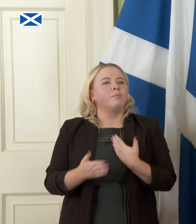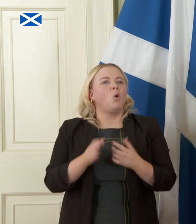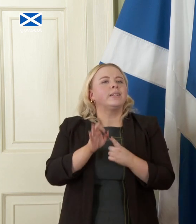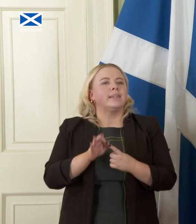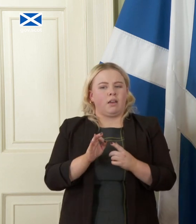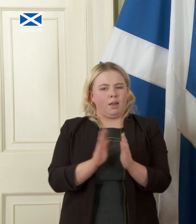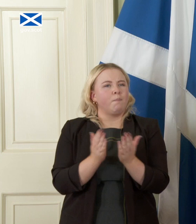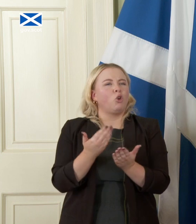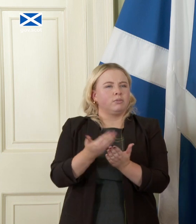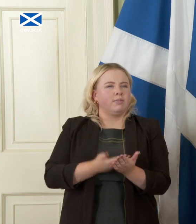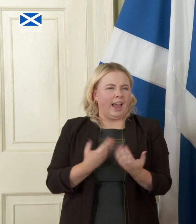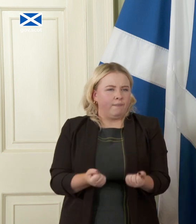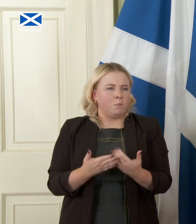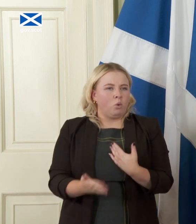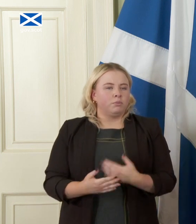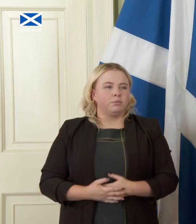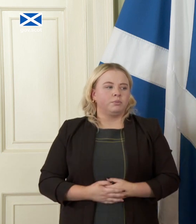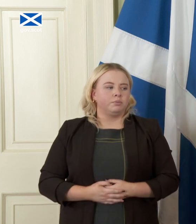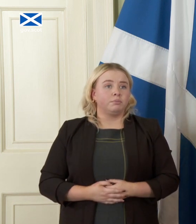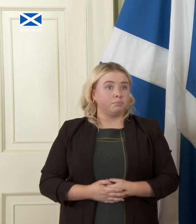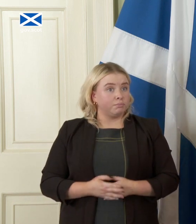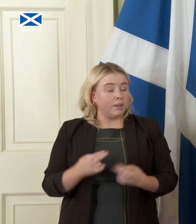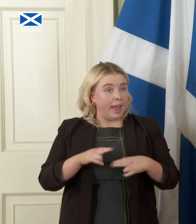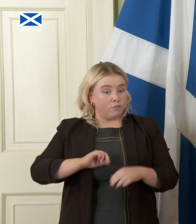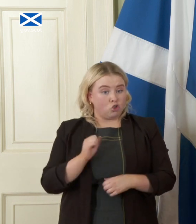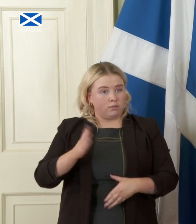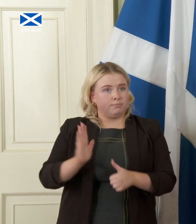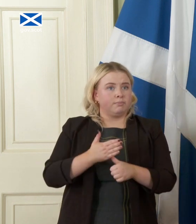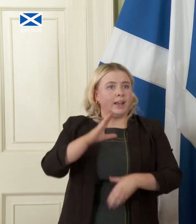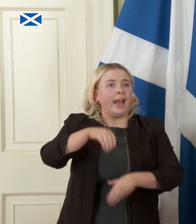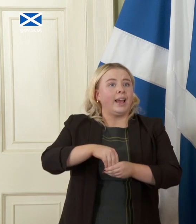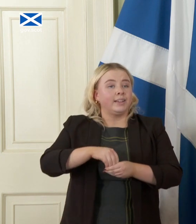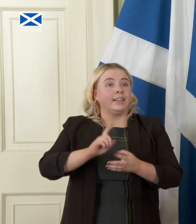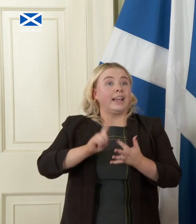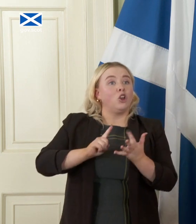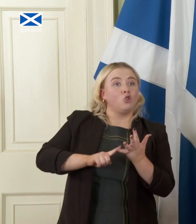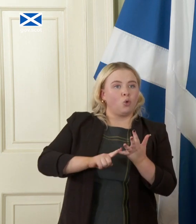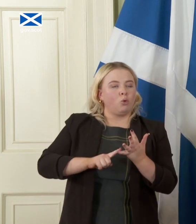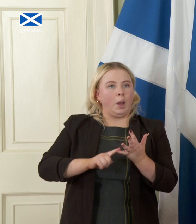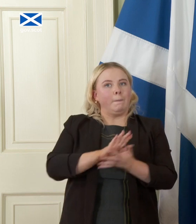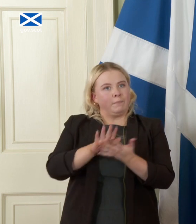in this paper firstly if Scotland rejoins the EU of course we are regaining access to the single